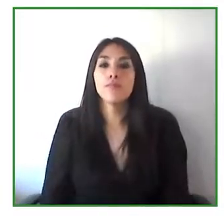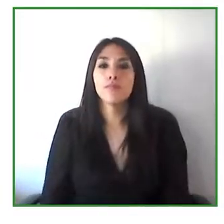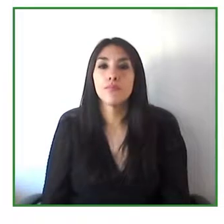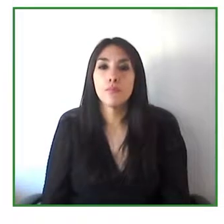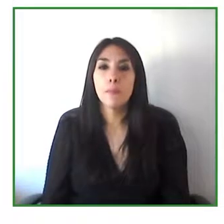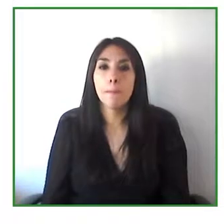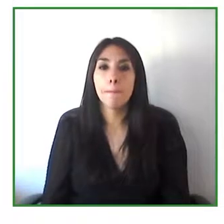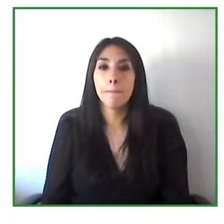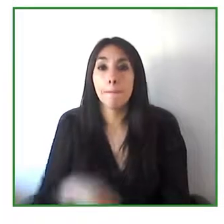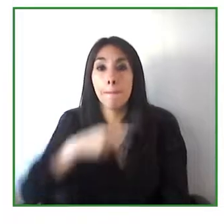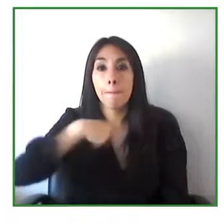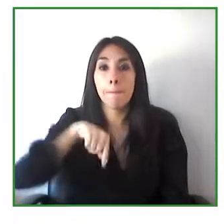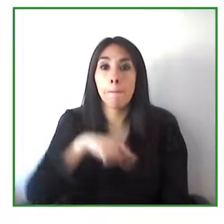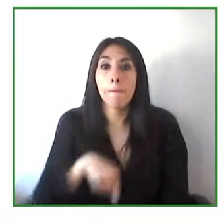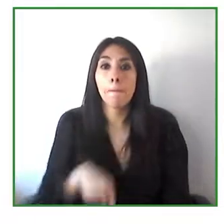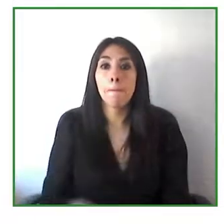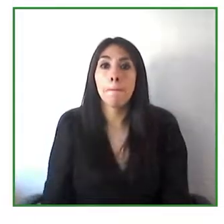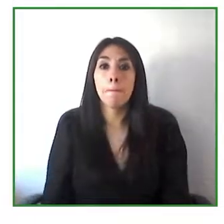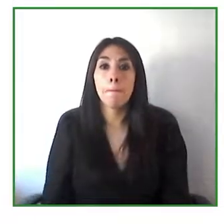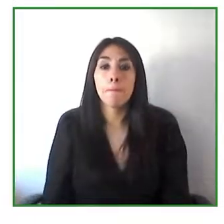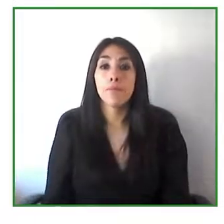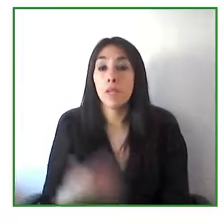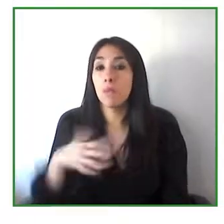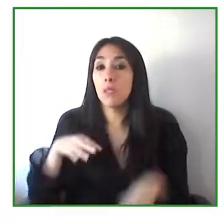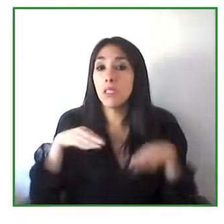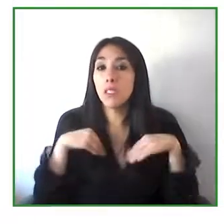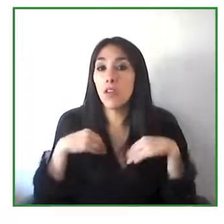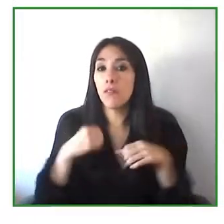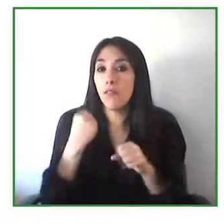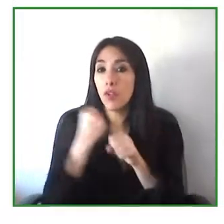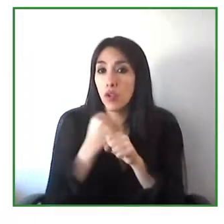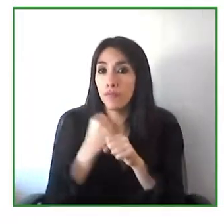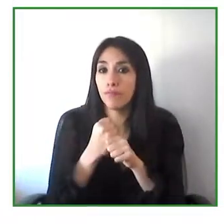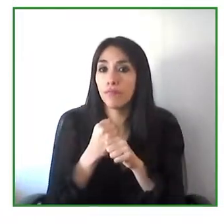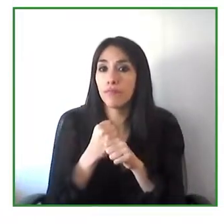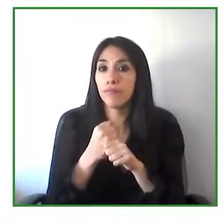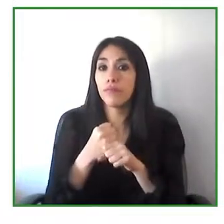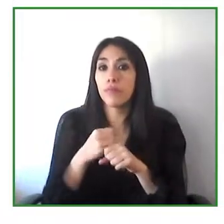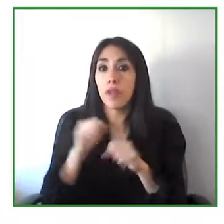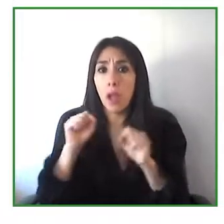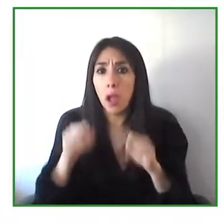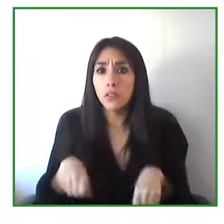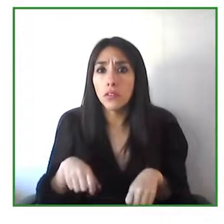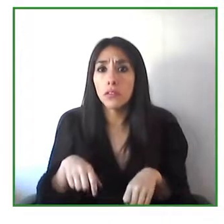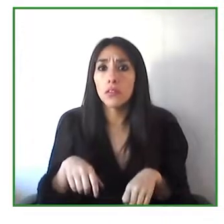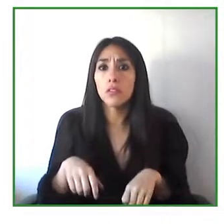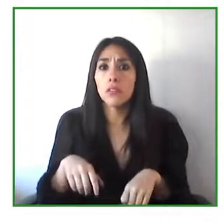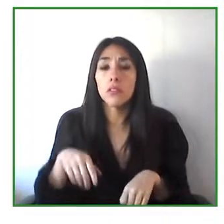So we have a clear idea of what's going on and over the years we have clearly seen that